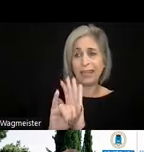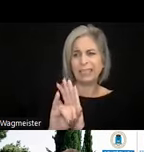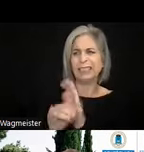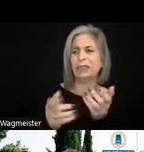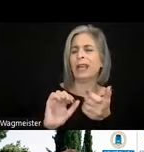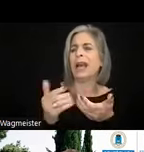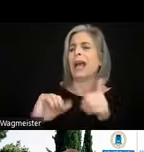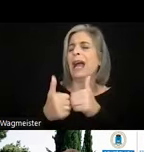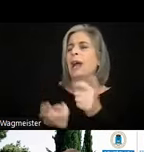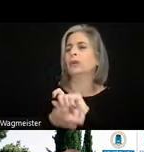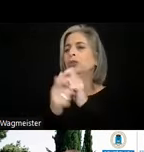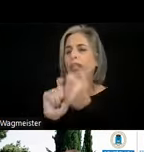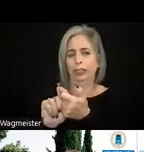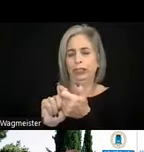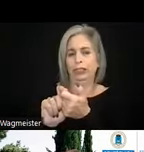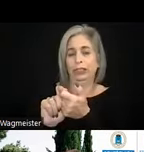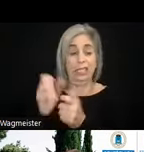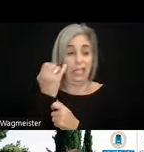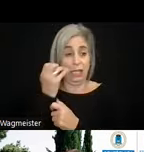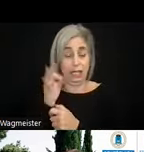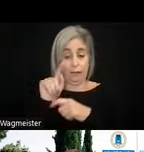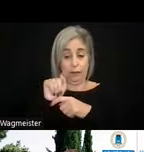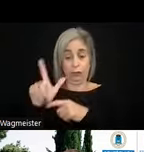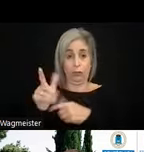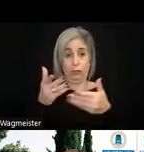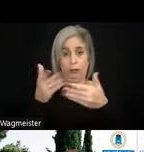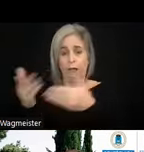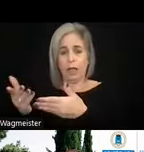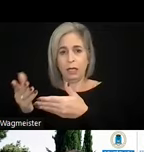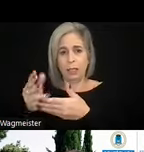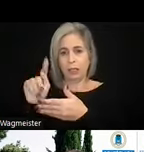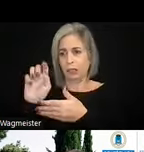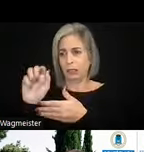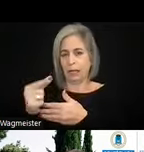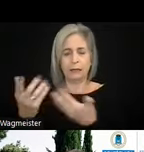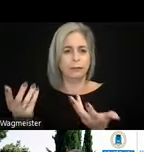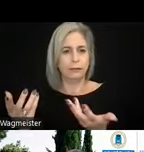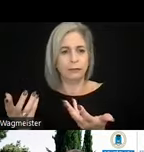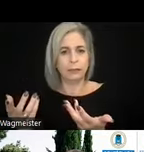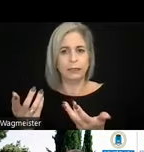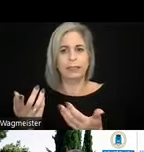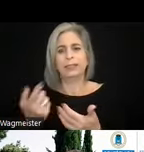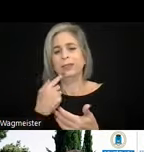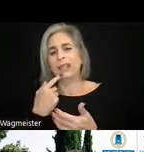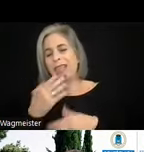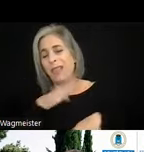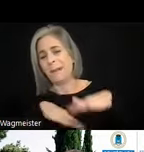accessible template if the tool is providing templates. So it's just to say the really basic